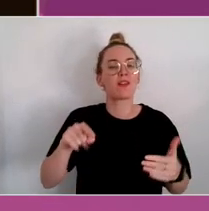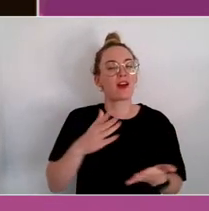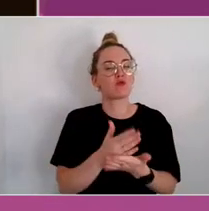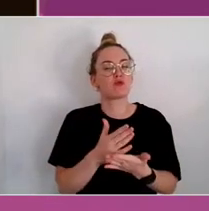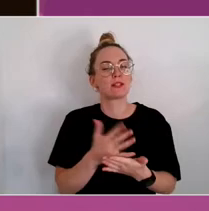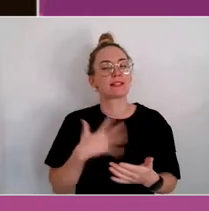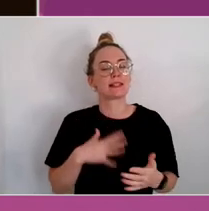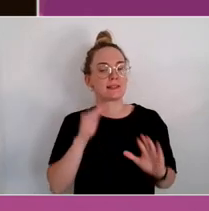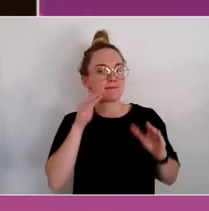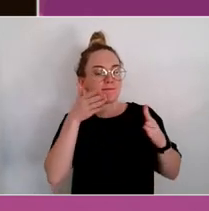attention.